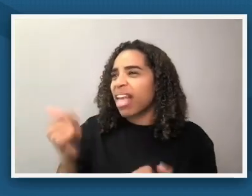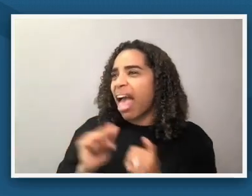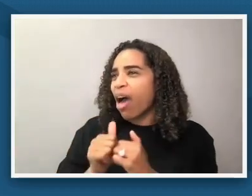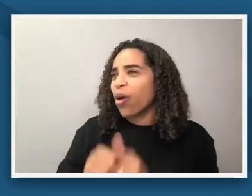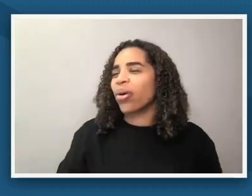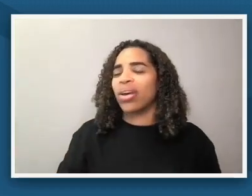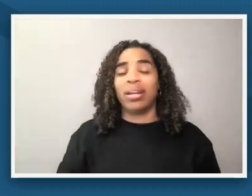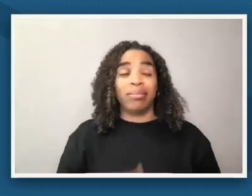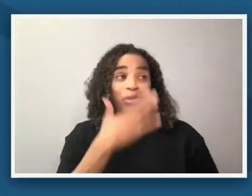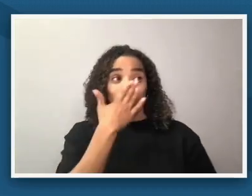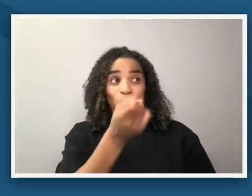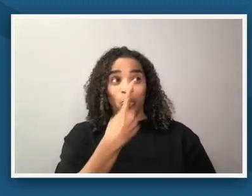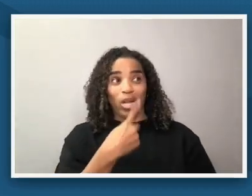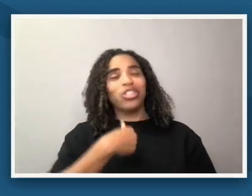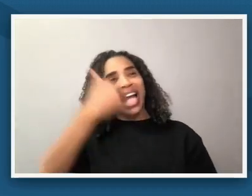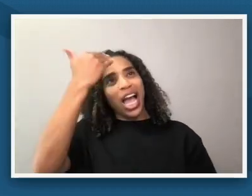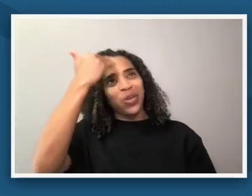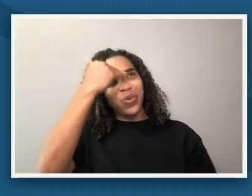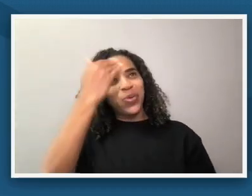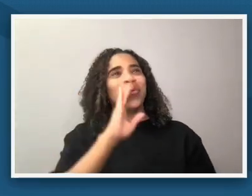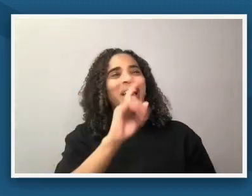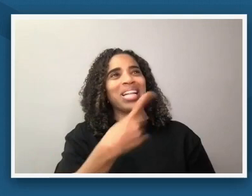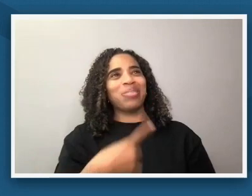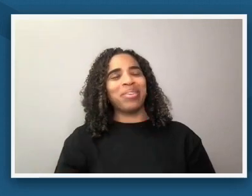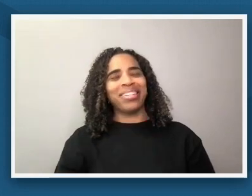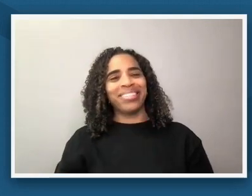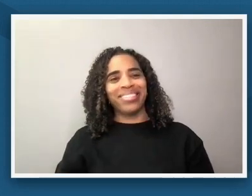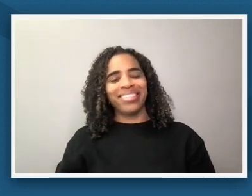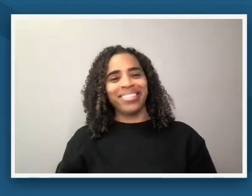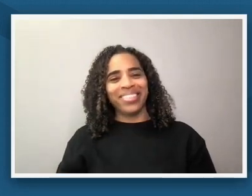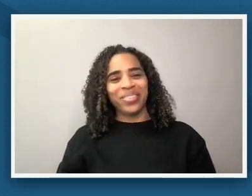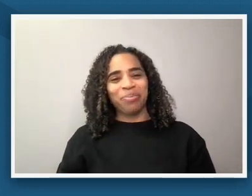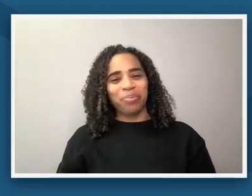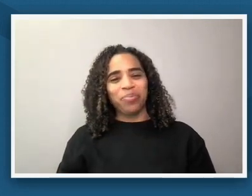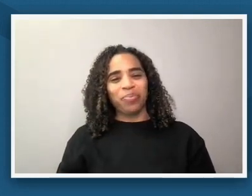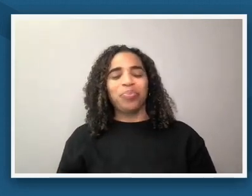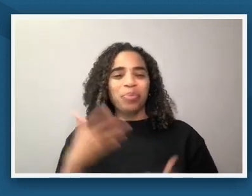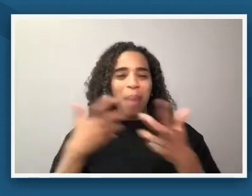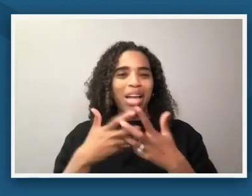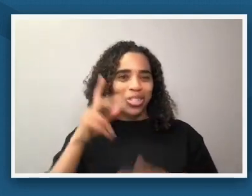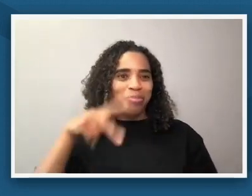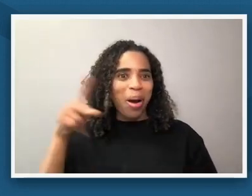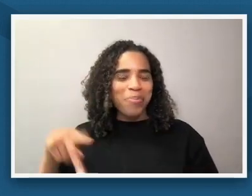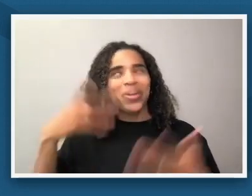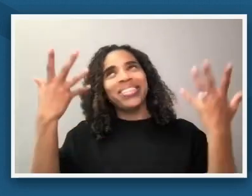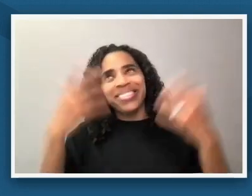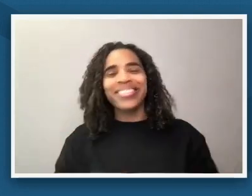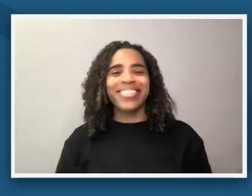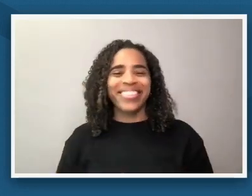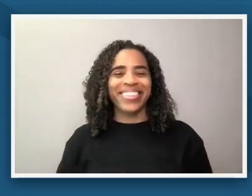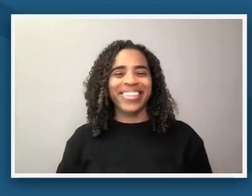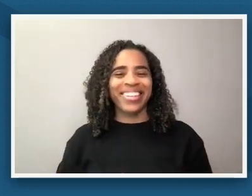knew was coming because it was on our